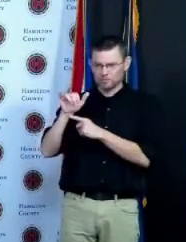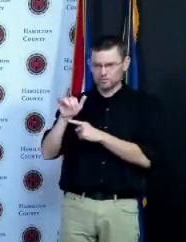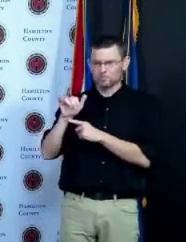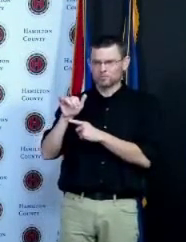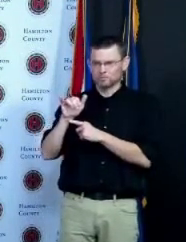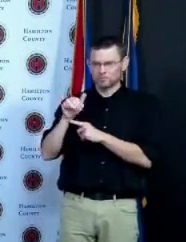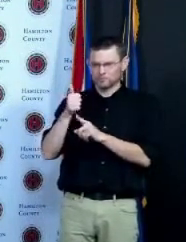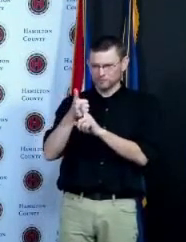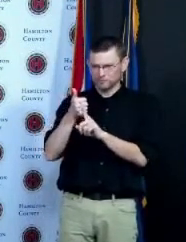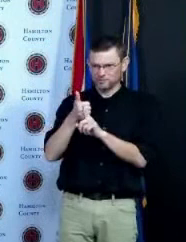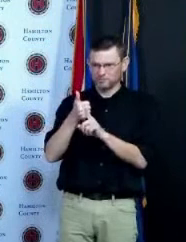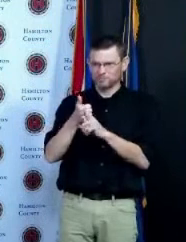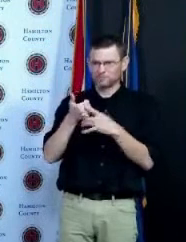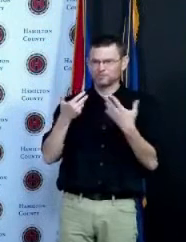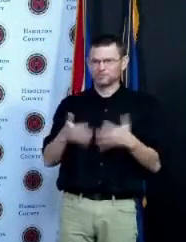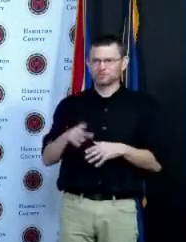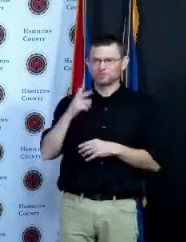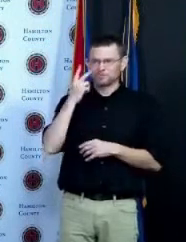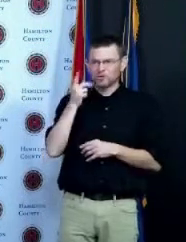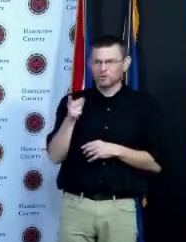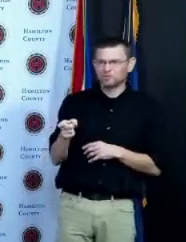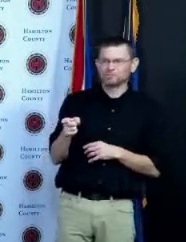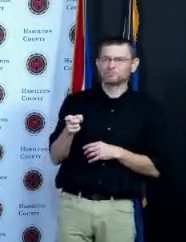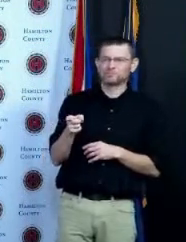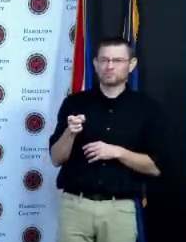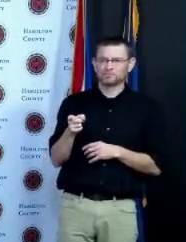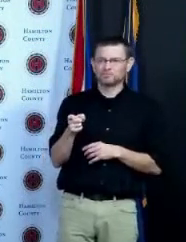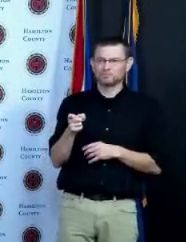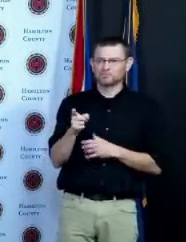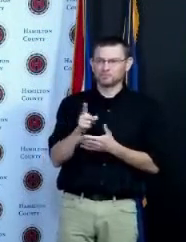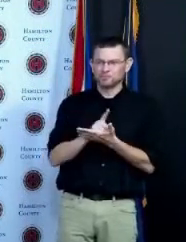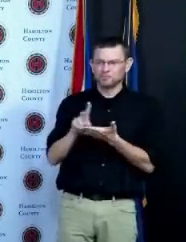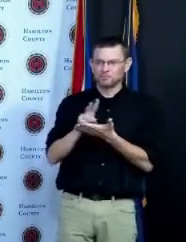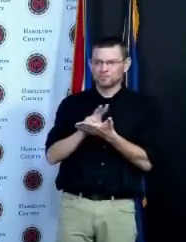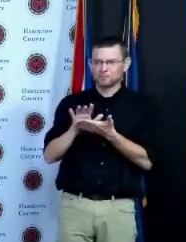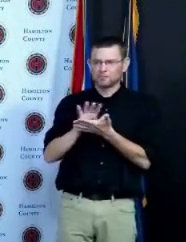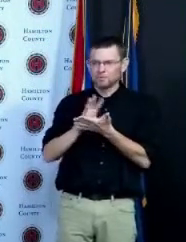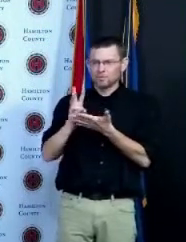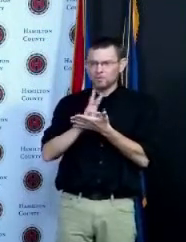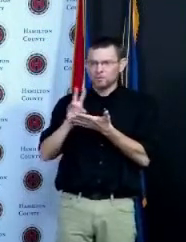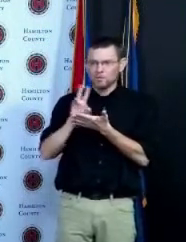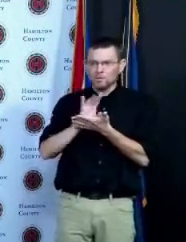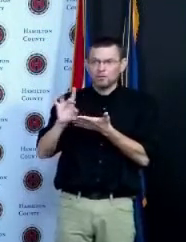side of the fence that okay that we have to get the vaccination for many months there was a strong